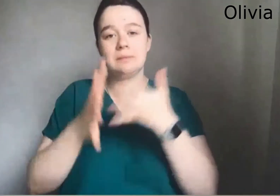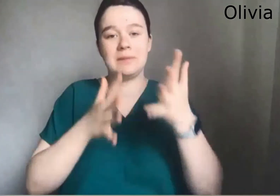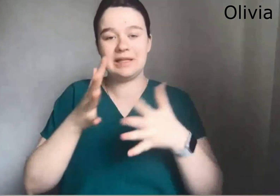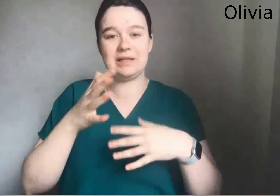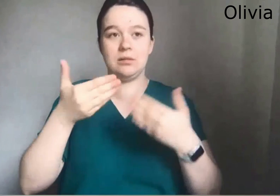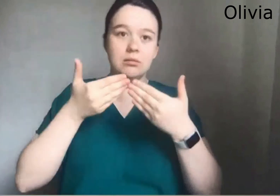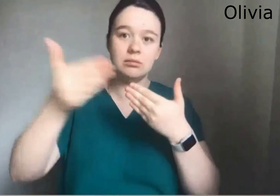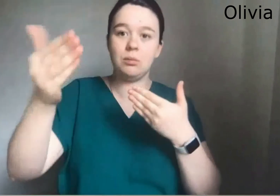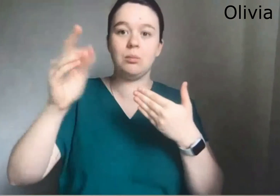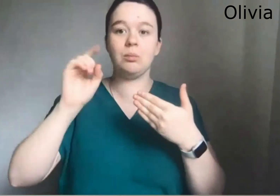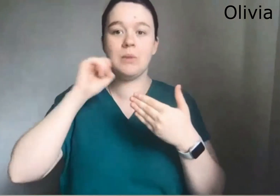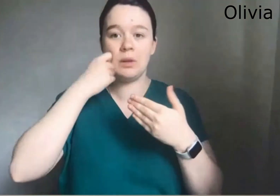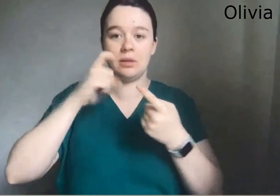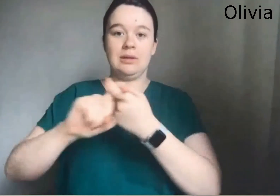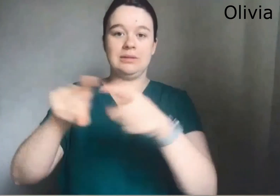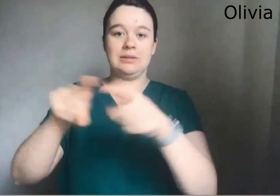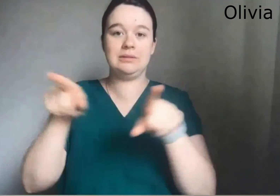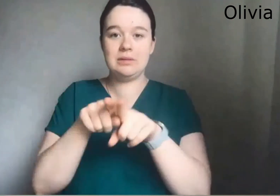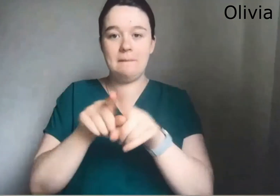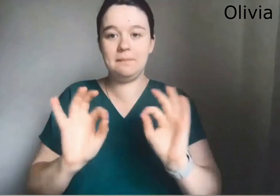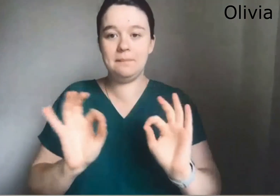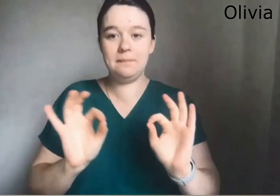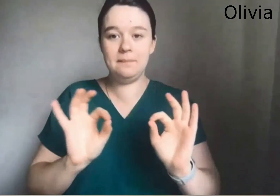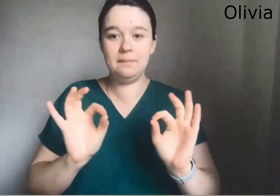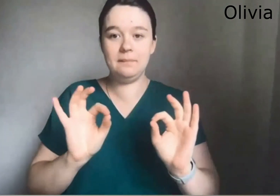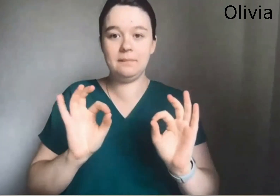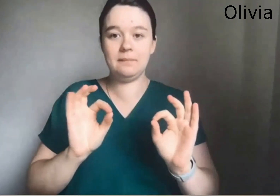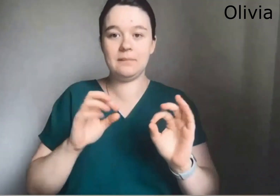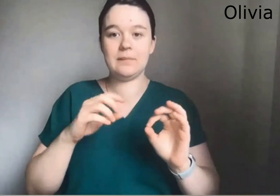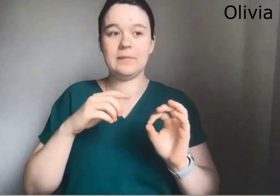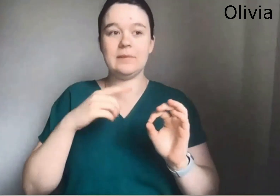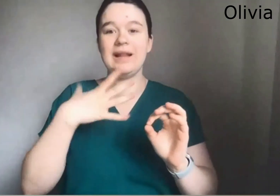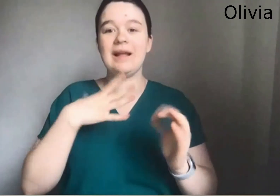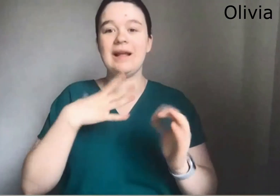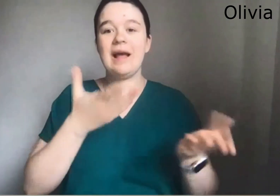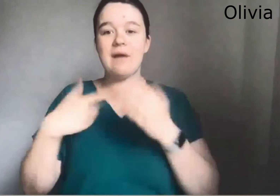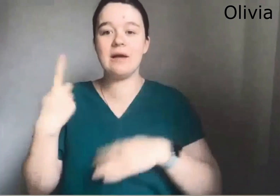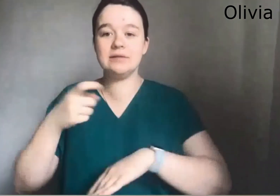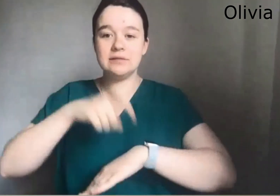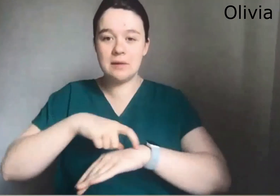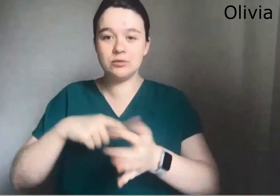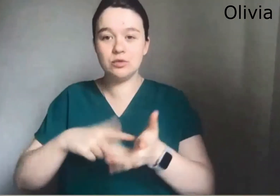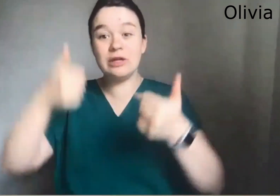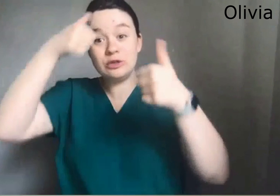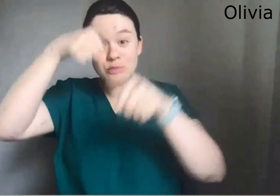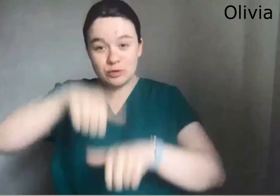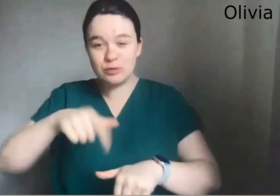And that they get a following from the deaf community It doesn't mean that they should be providing access regardless